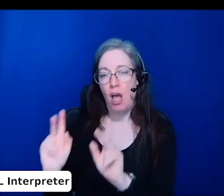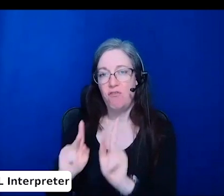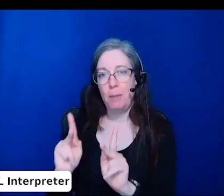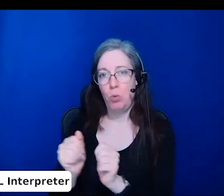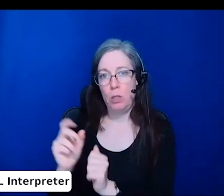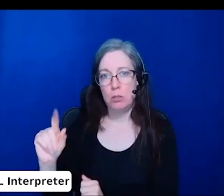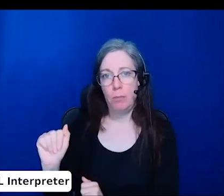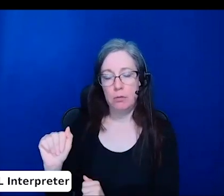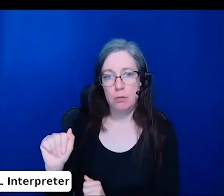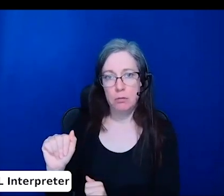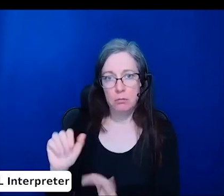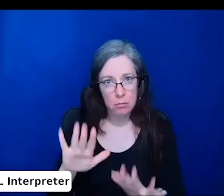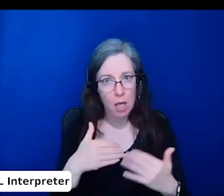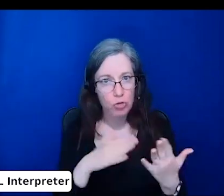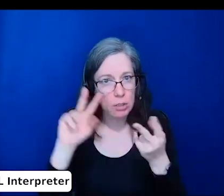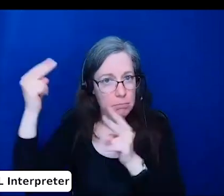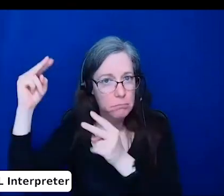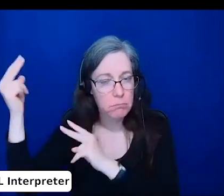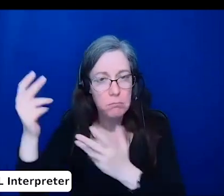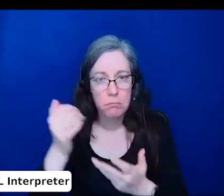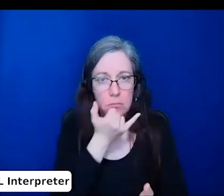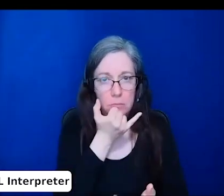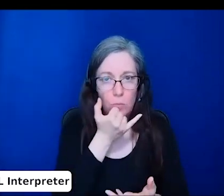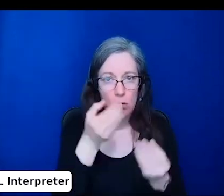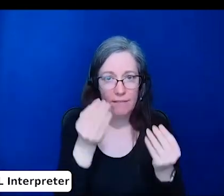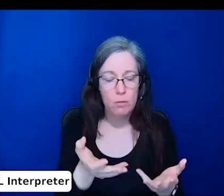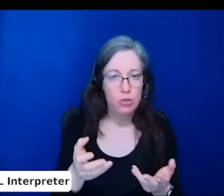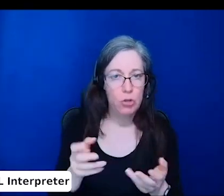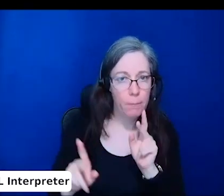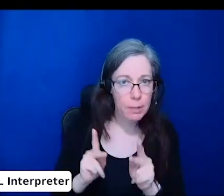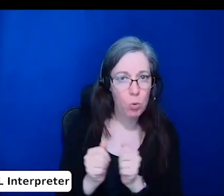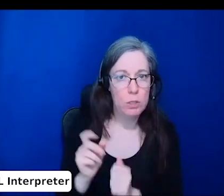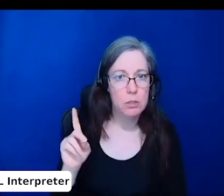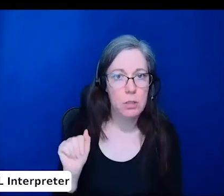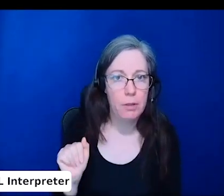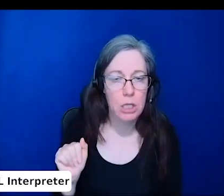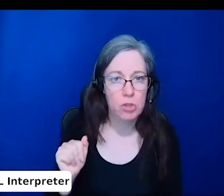that people with disabilities are less capable